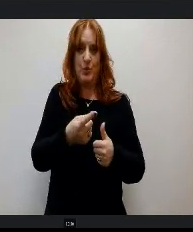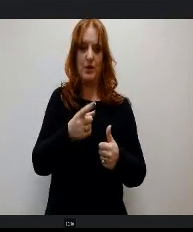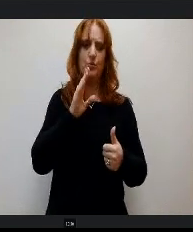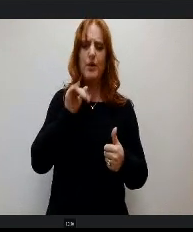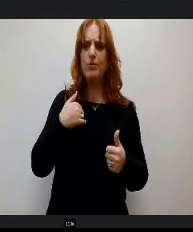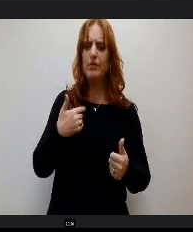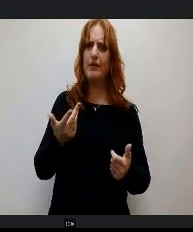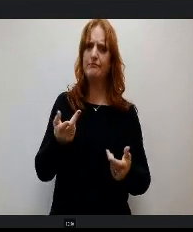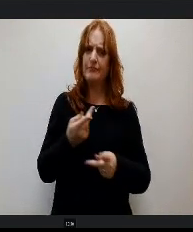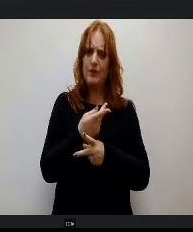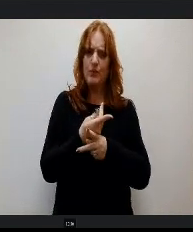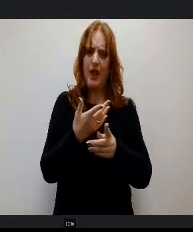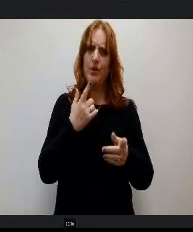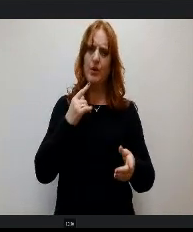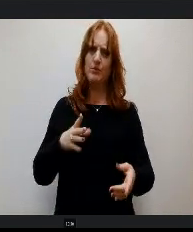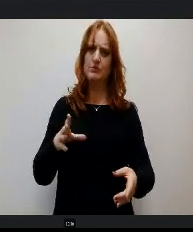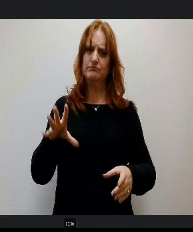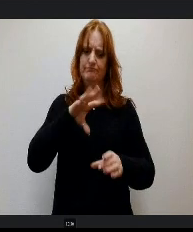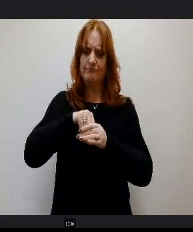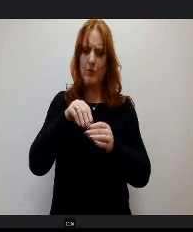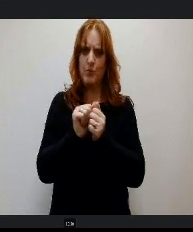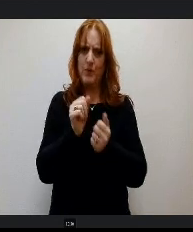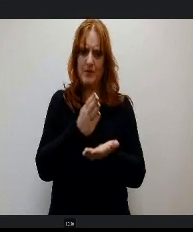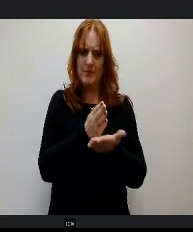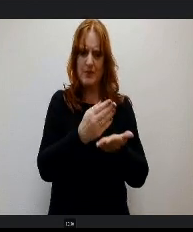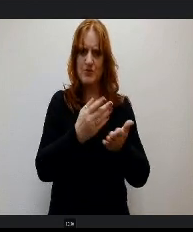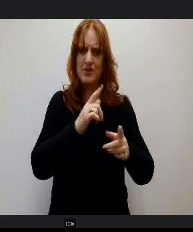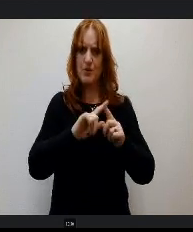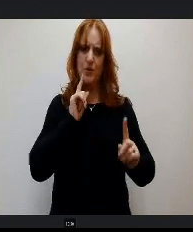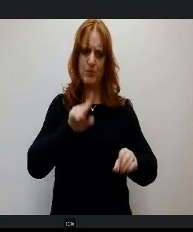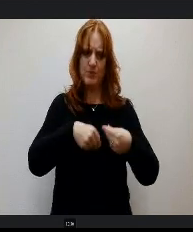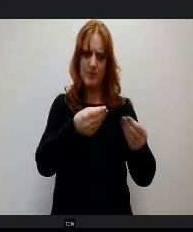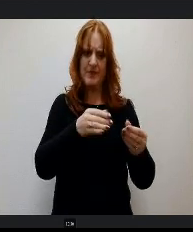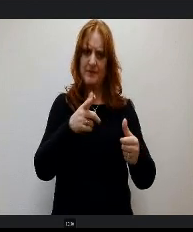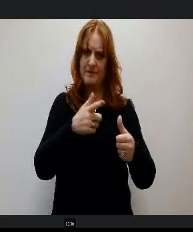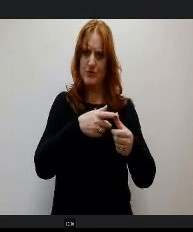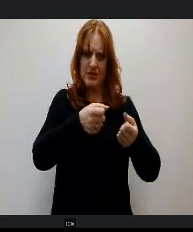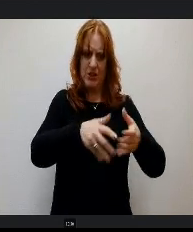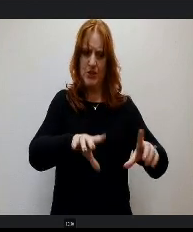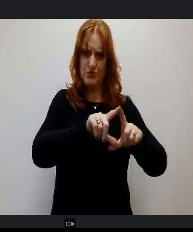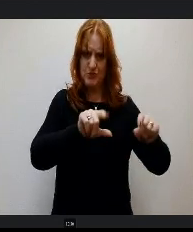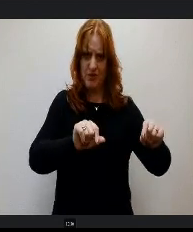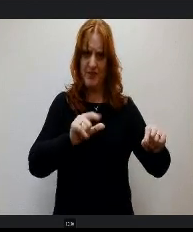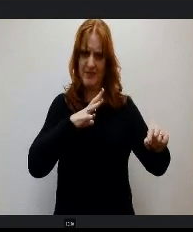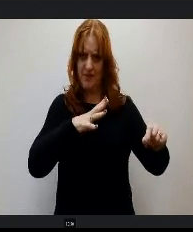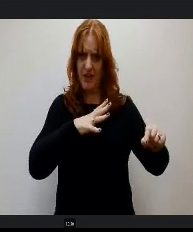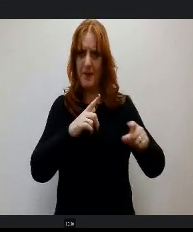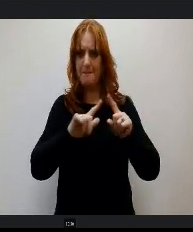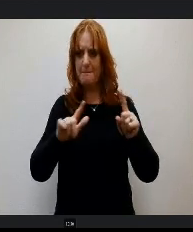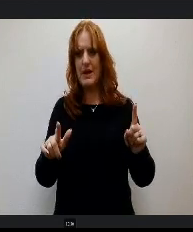and we'll provide the first one. We'll provide the first lost one and then we're still in discussions at